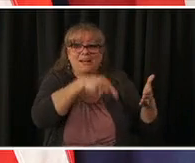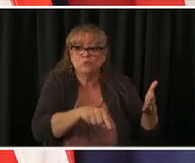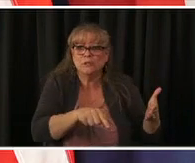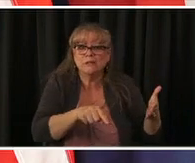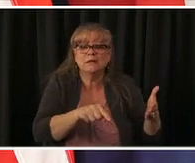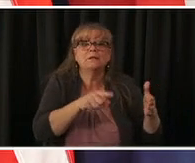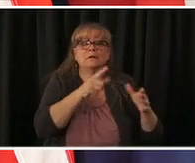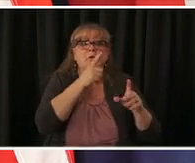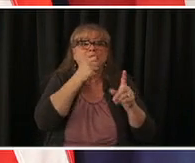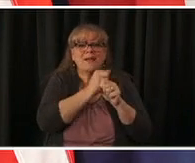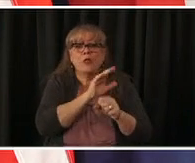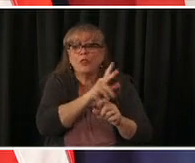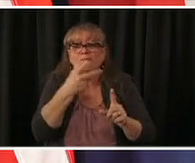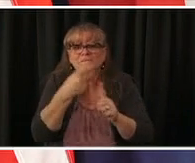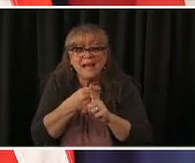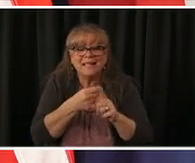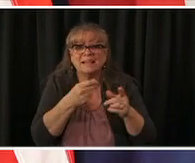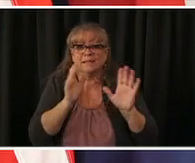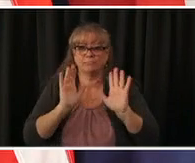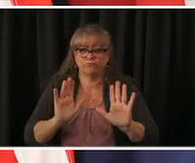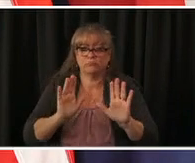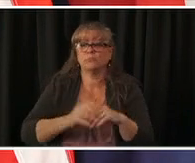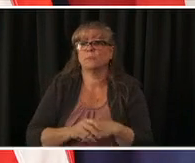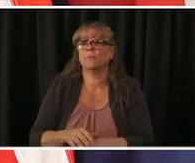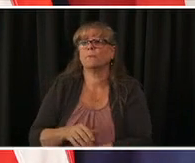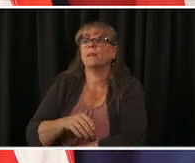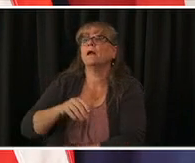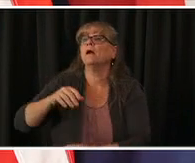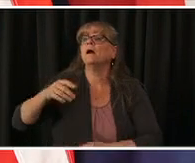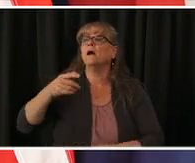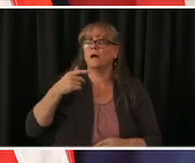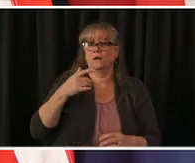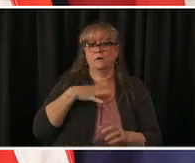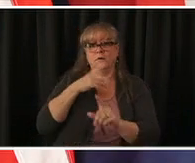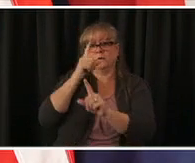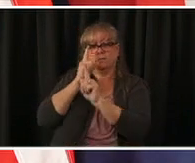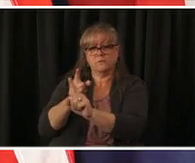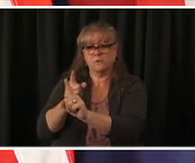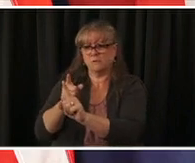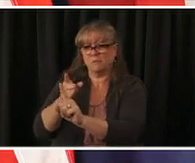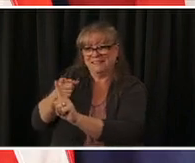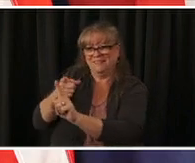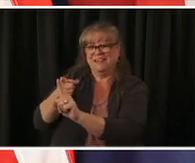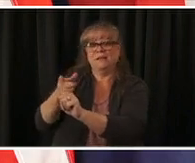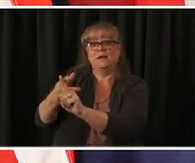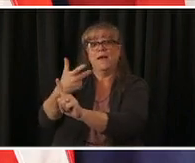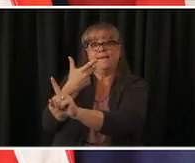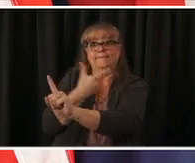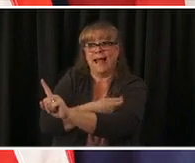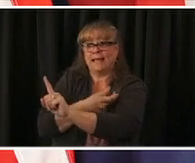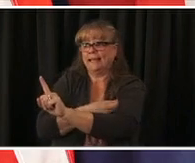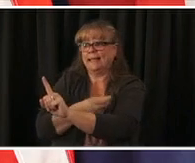it we are straw what we strive for is convenience ease uh and uh through we know that different